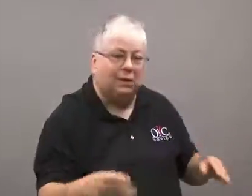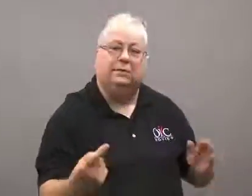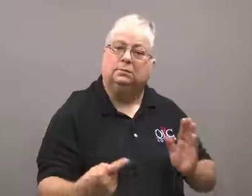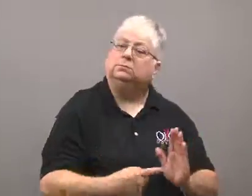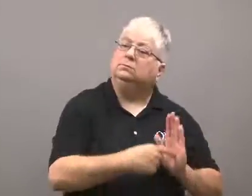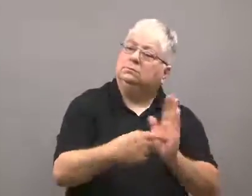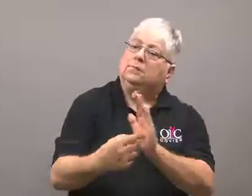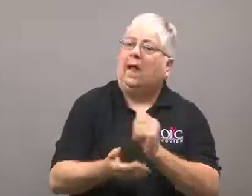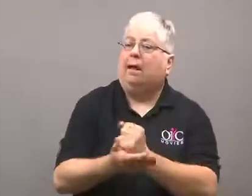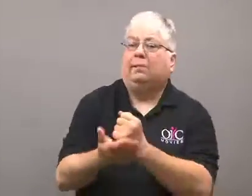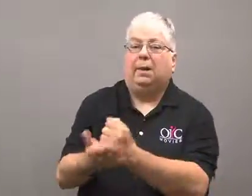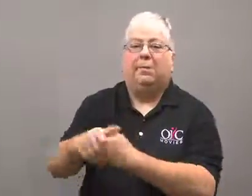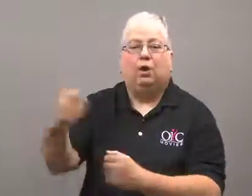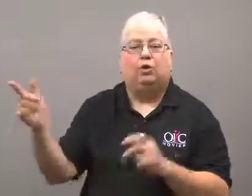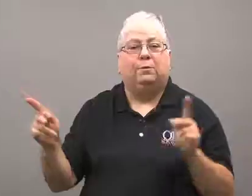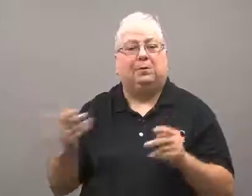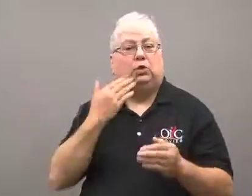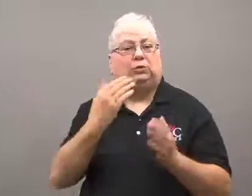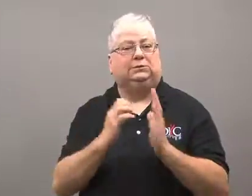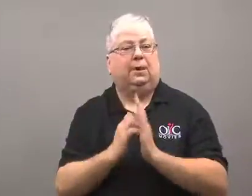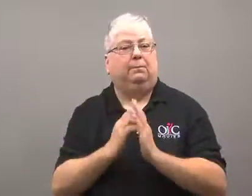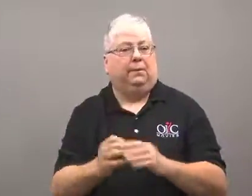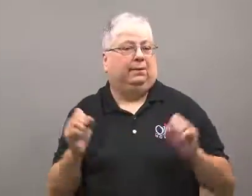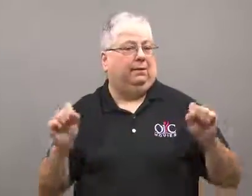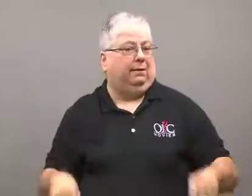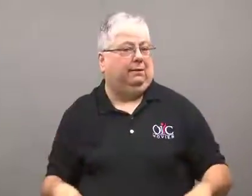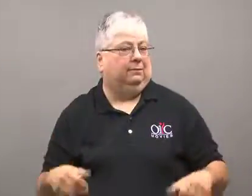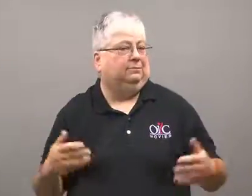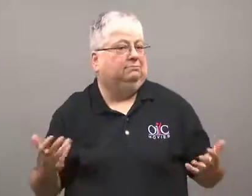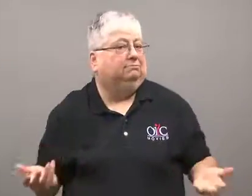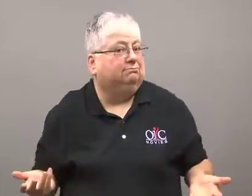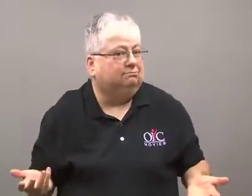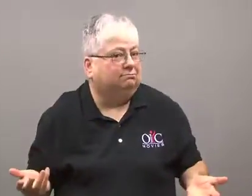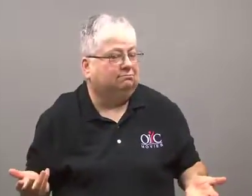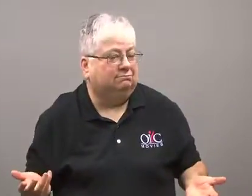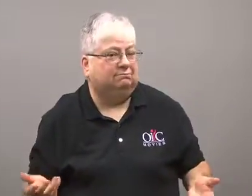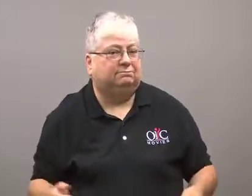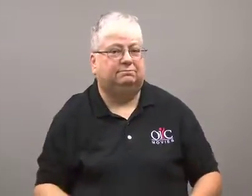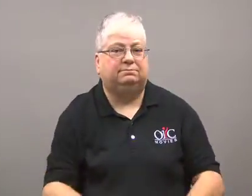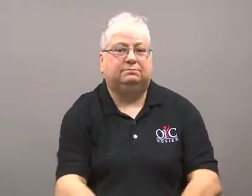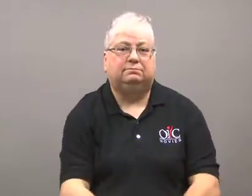and help others by their example.